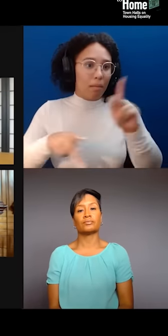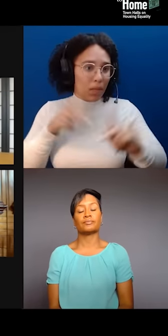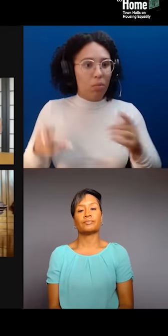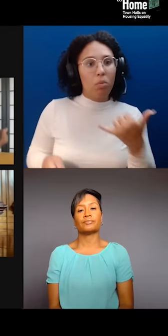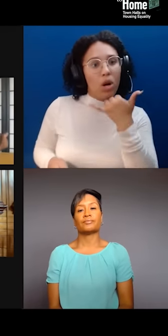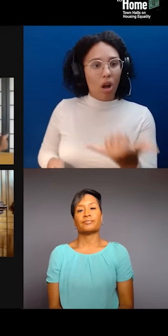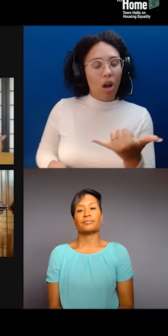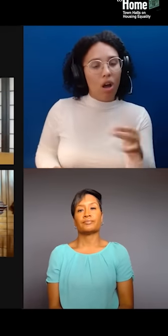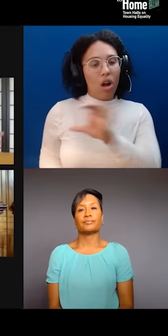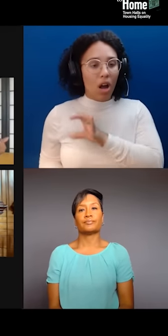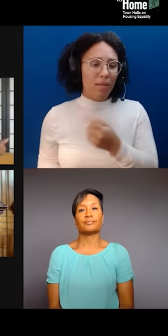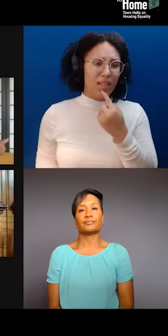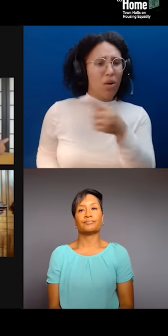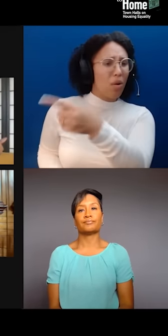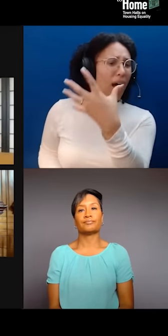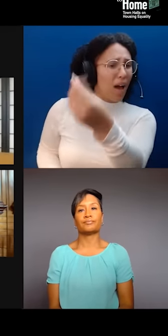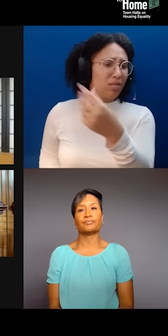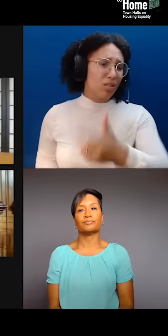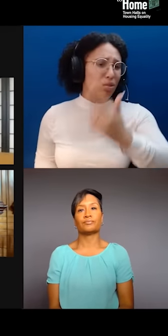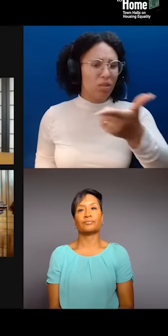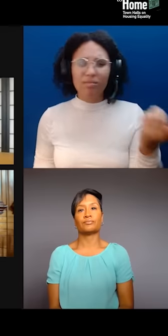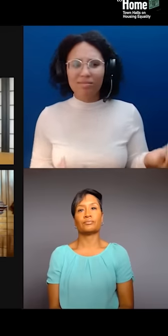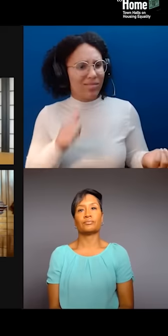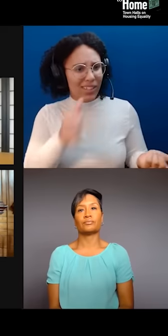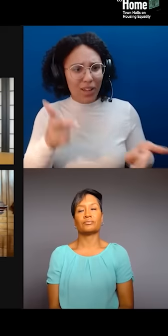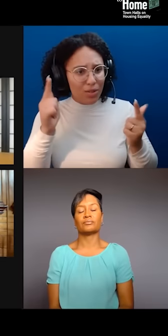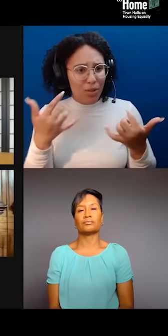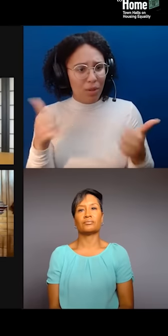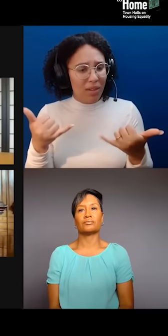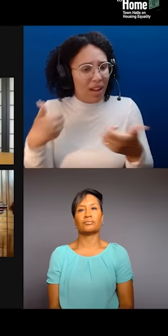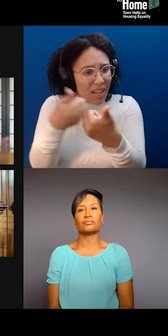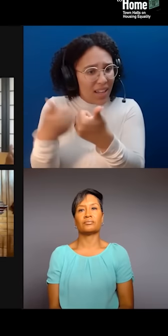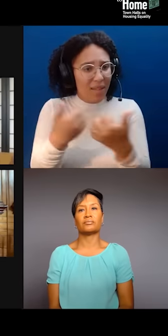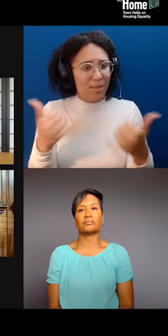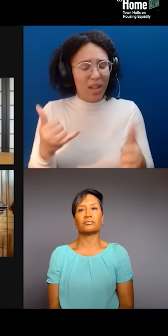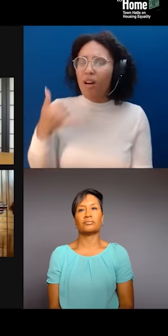We're not shooting. We're playing dominoes. "Oh, there's a fight outside." We just talk like this. You know?